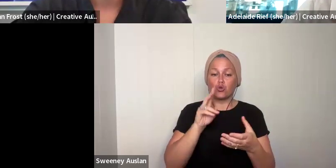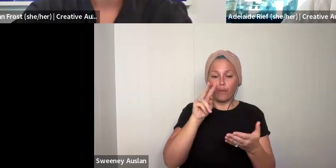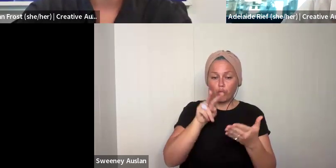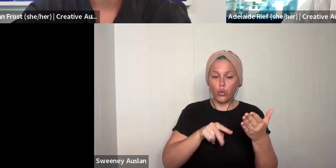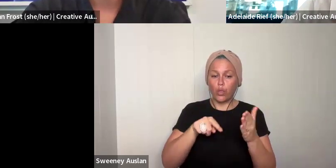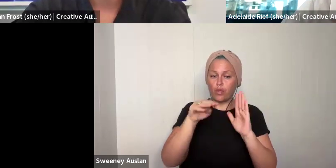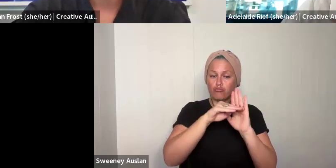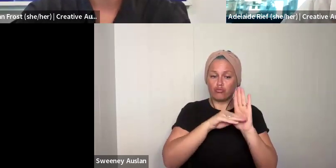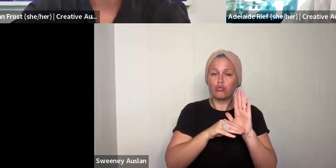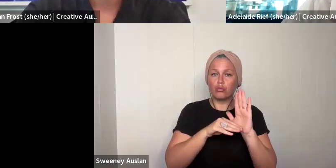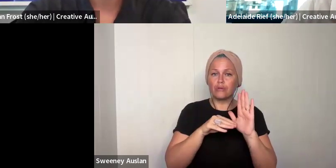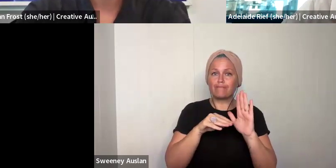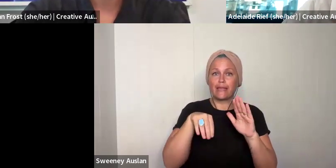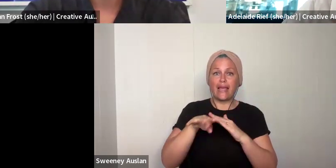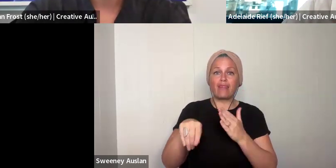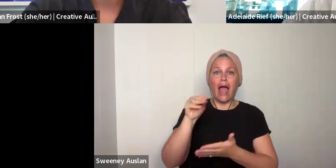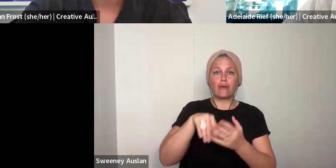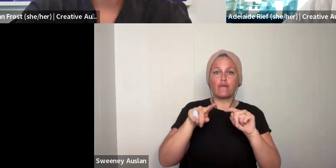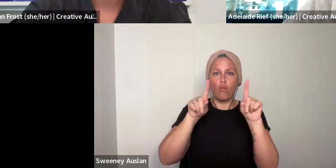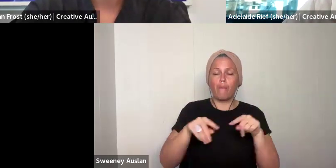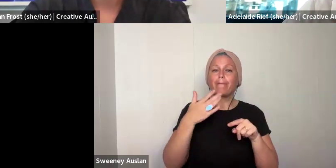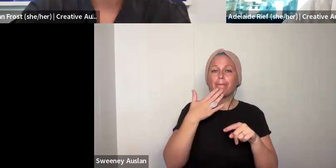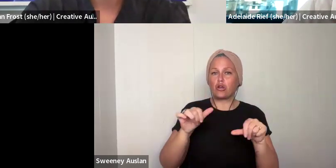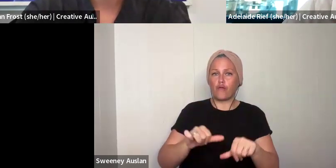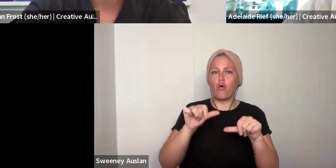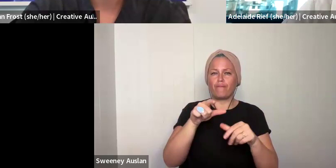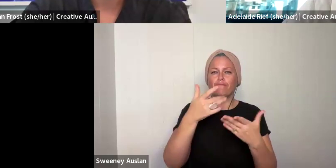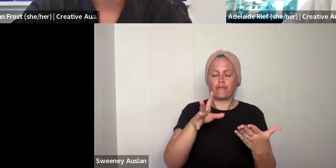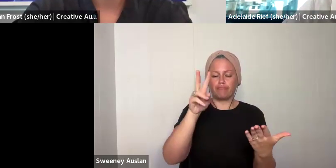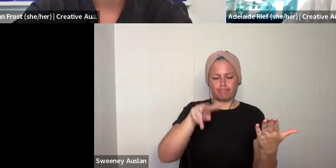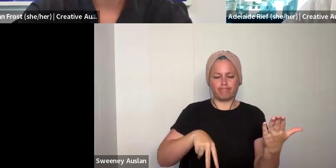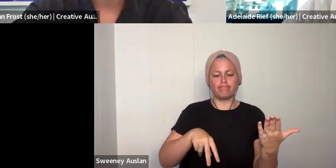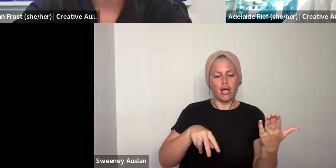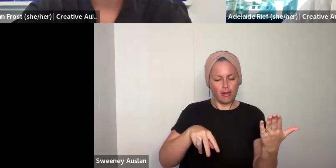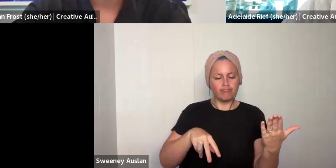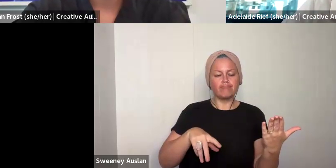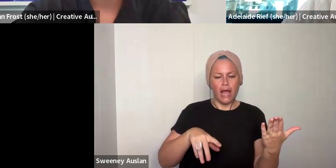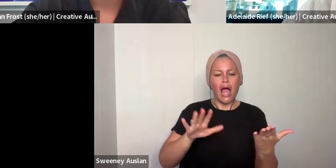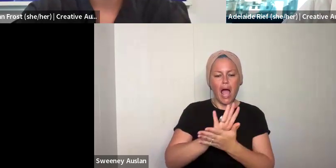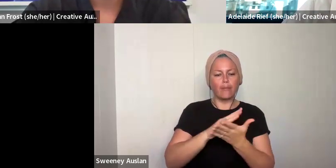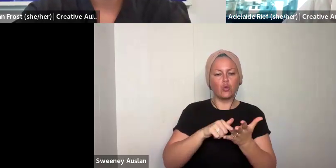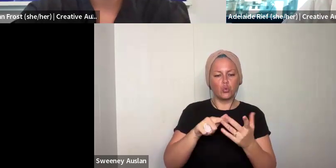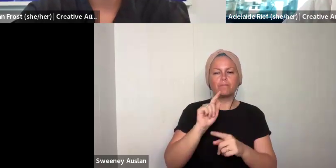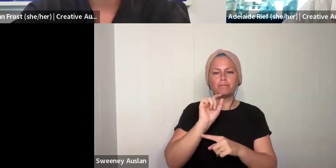Please, the link to view those protocols is in the application form. Please just confirm that you have reviewed